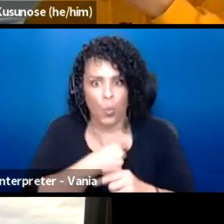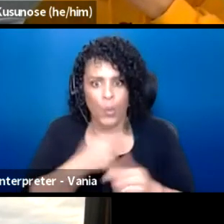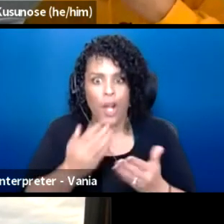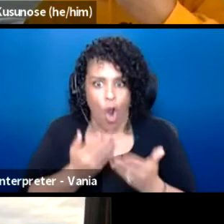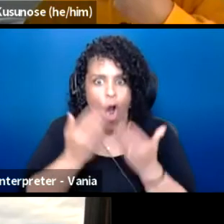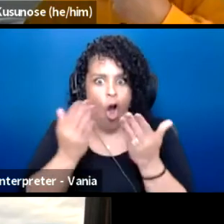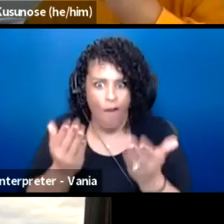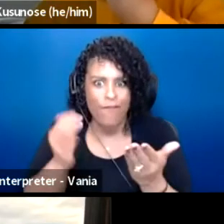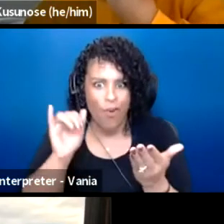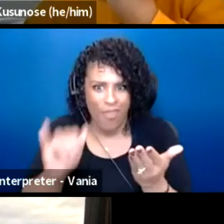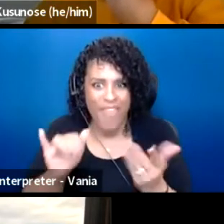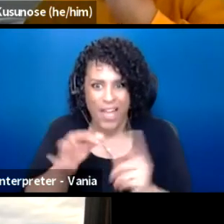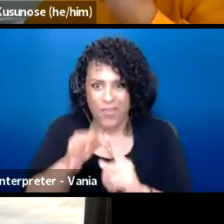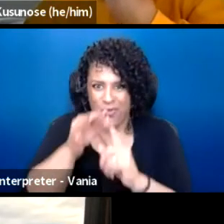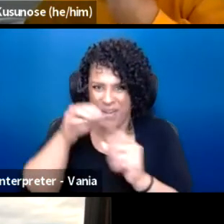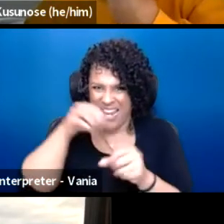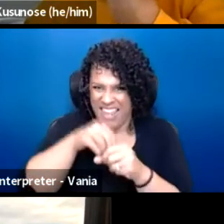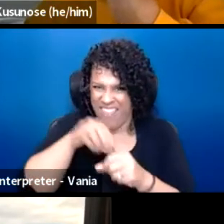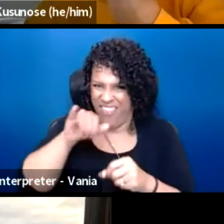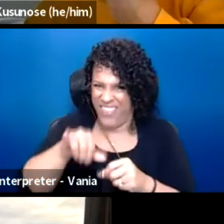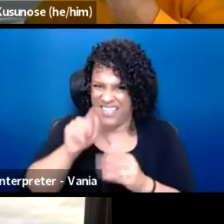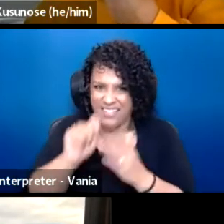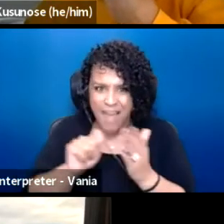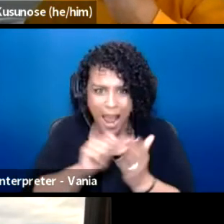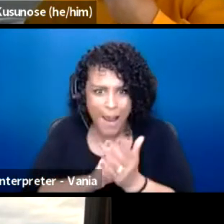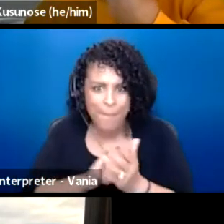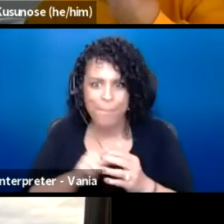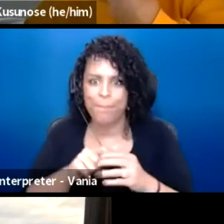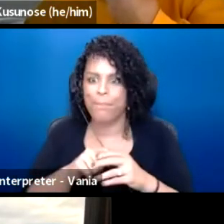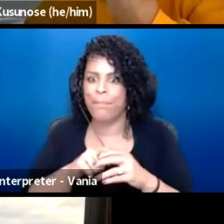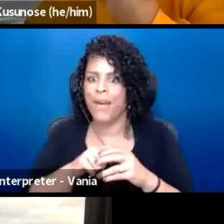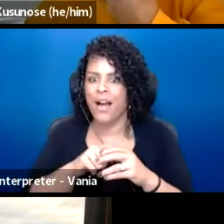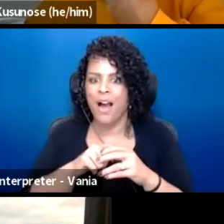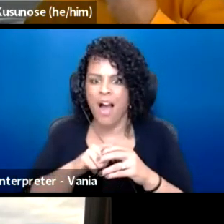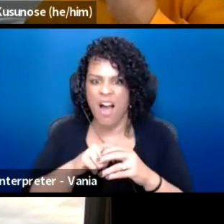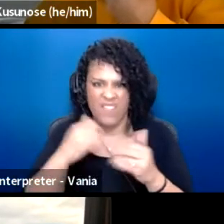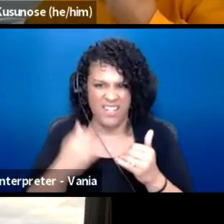especially in this era of extreme bipartisanship,